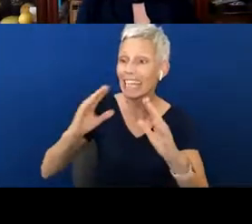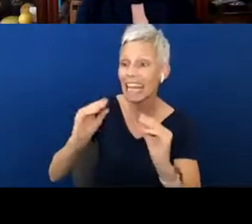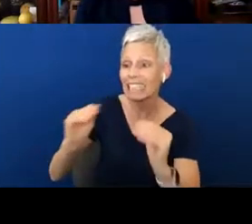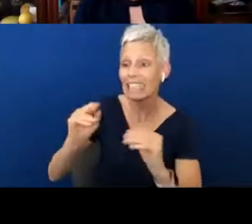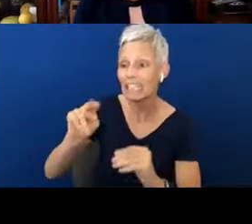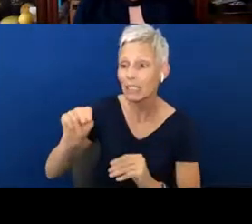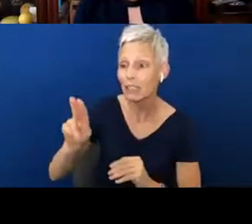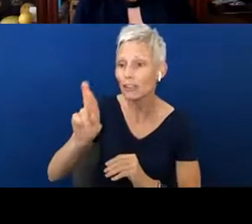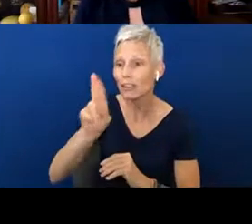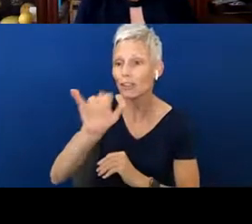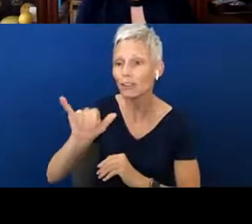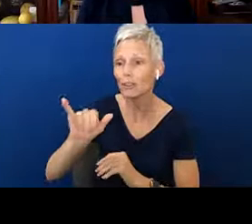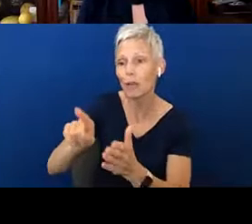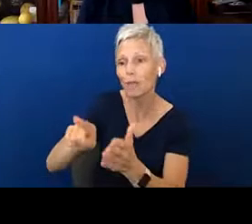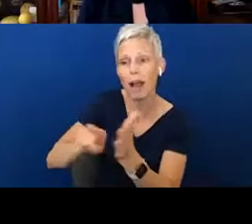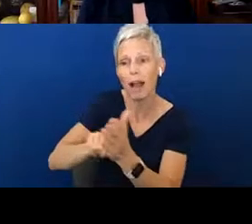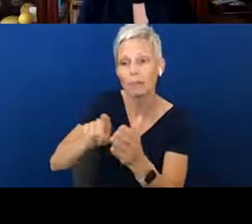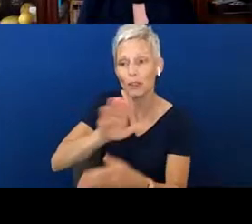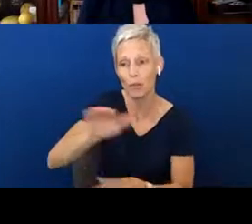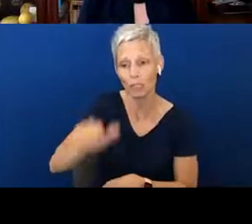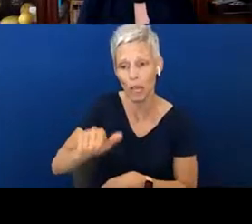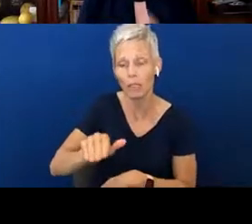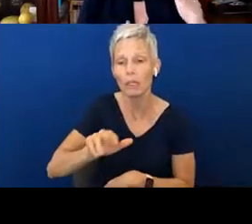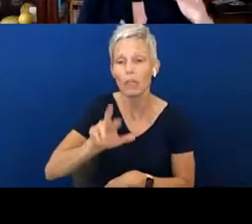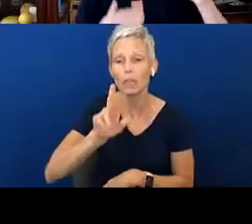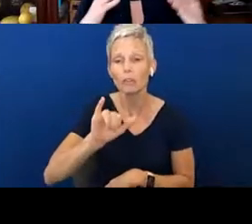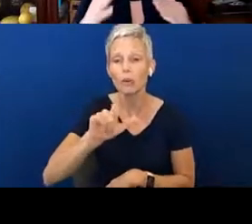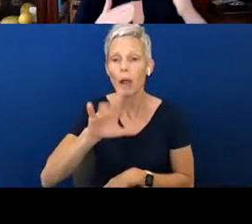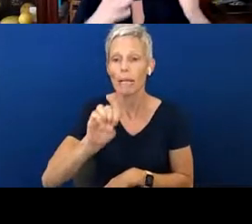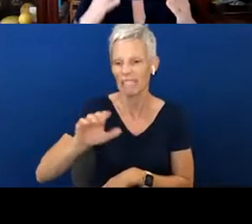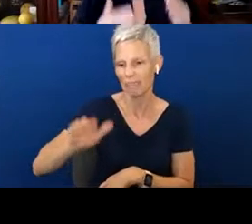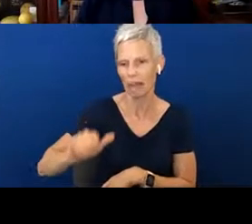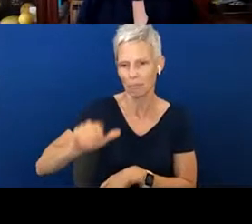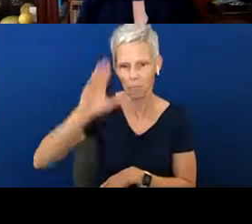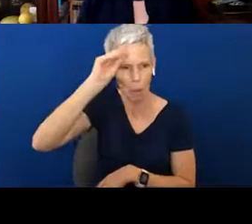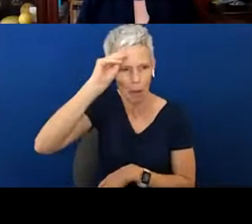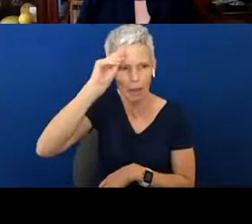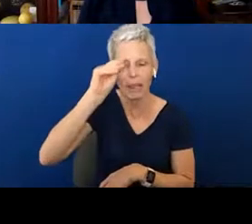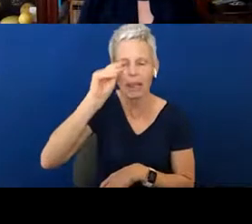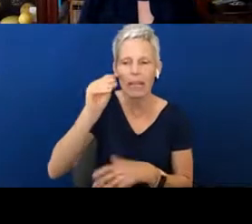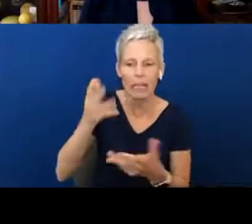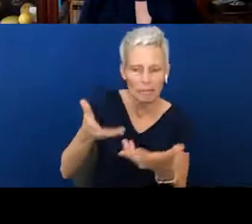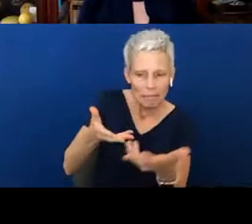Well, when Riley was a toddler and we were kind of getting a grip on what was working with Riley